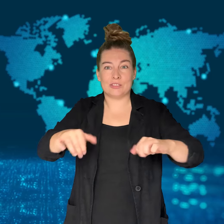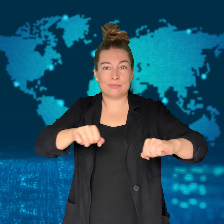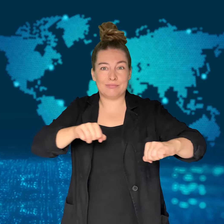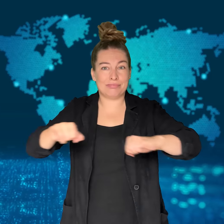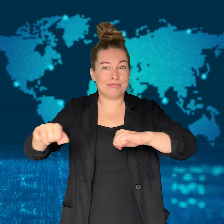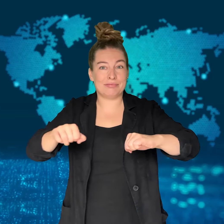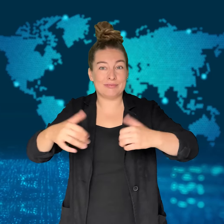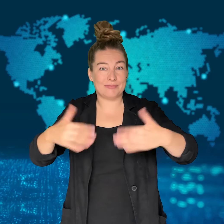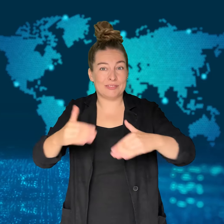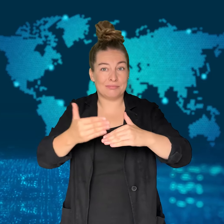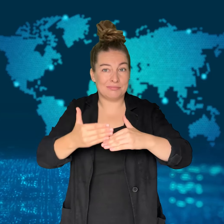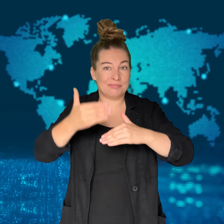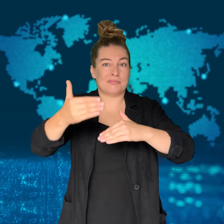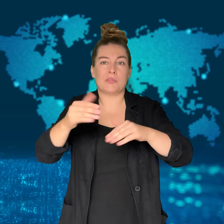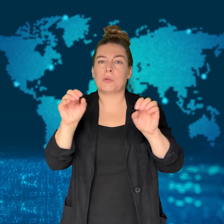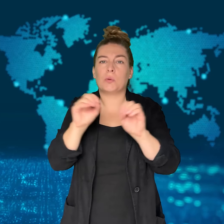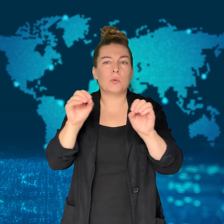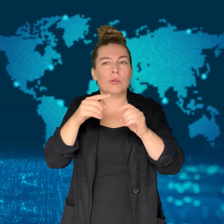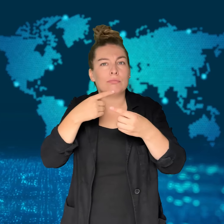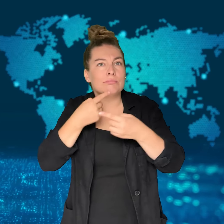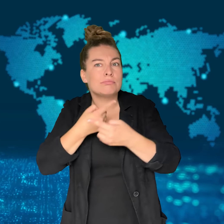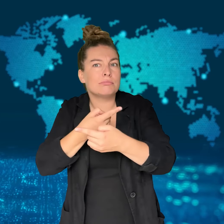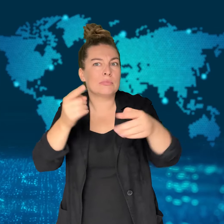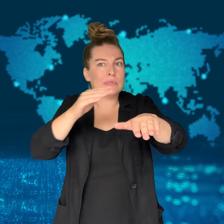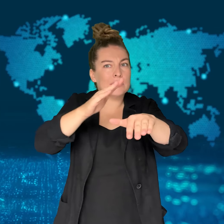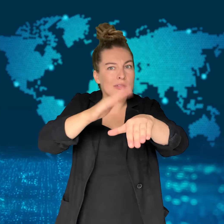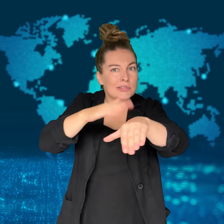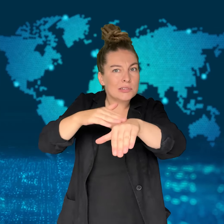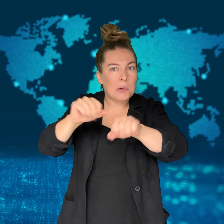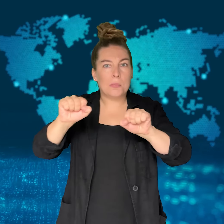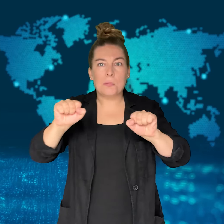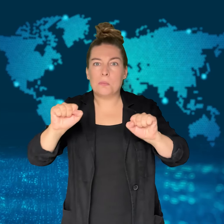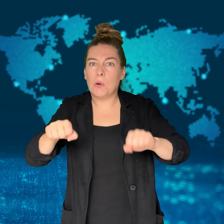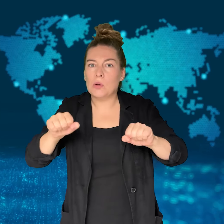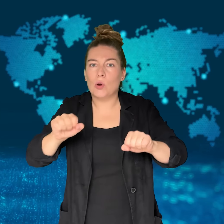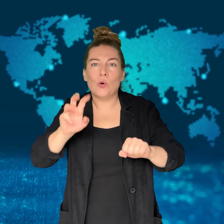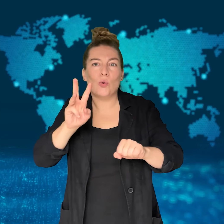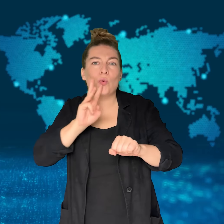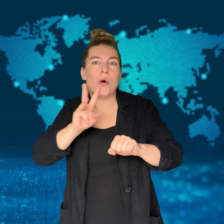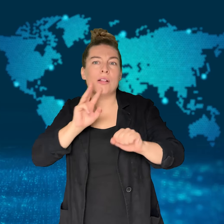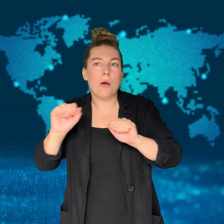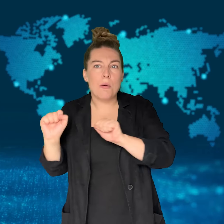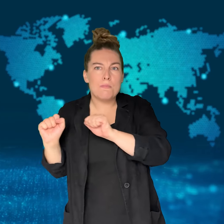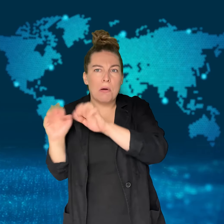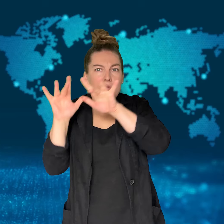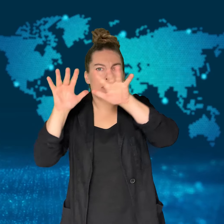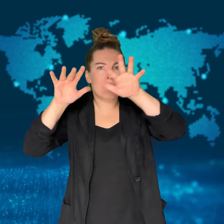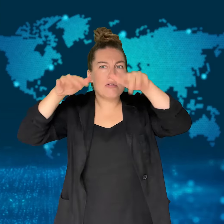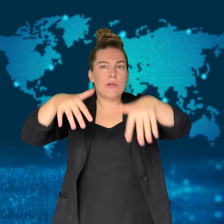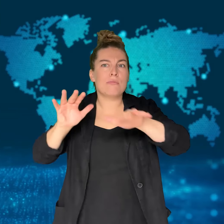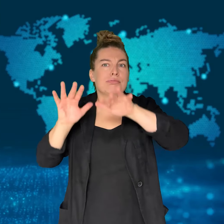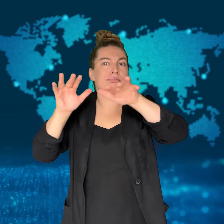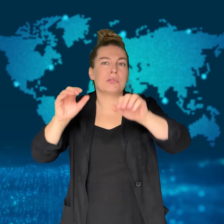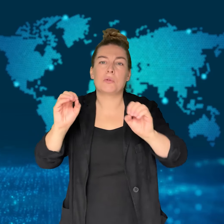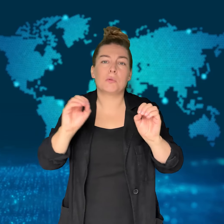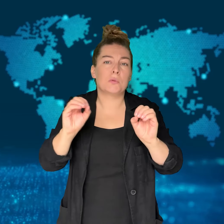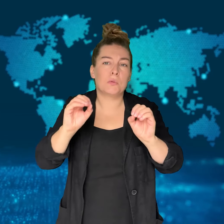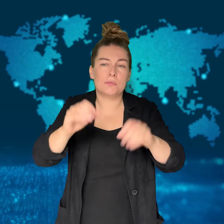Russia's Emergencies Ministry did not issue a tsunami warning following the quake.